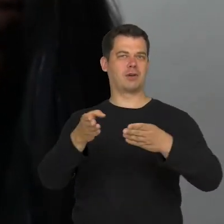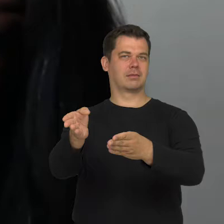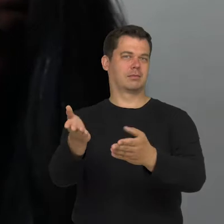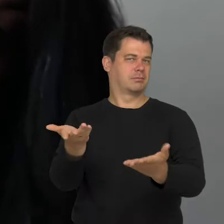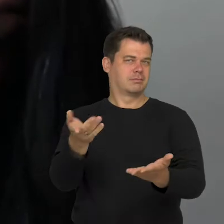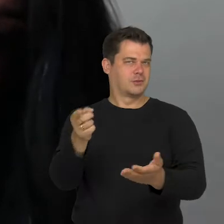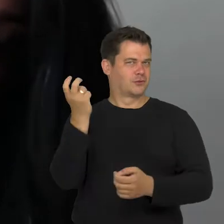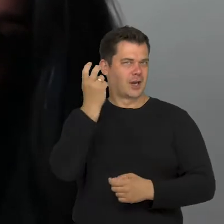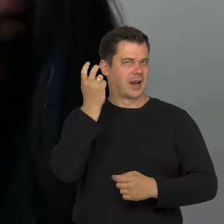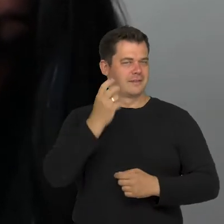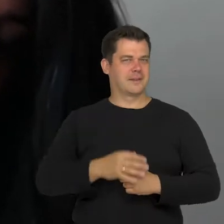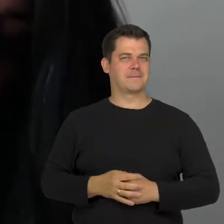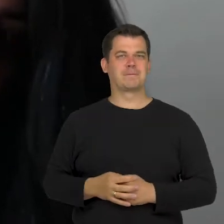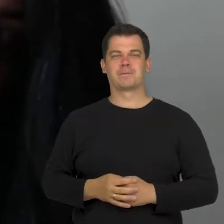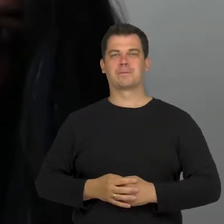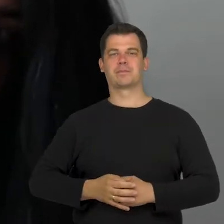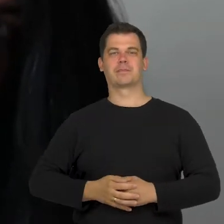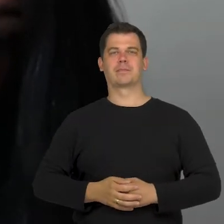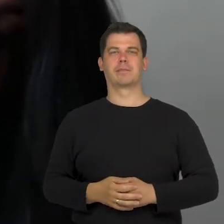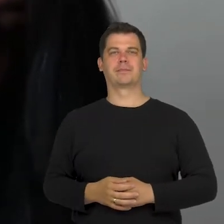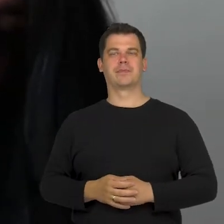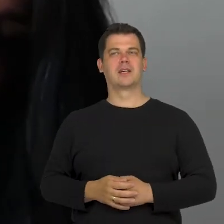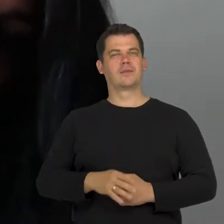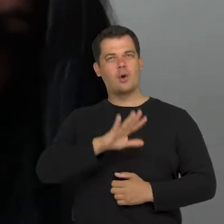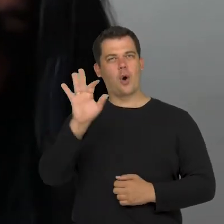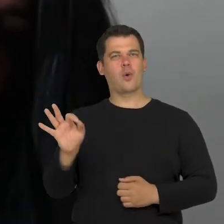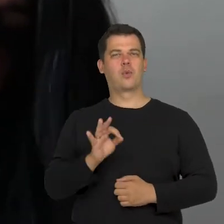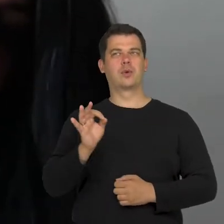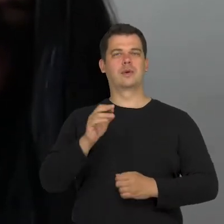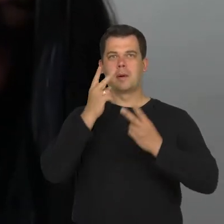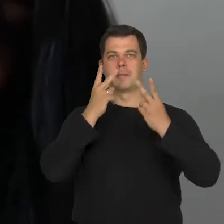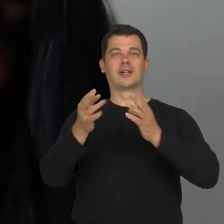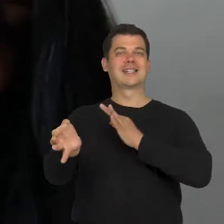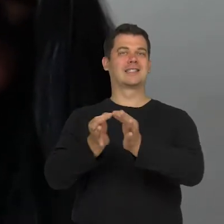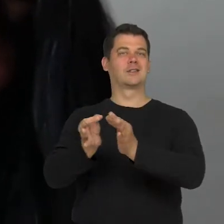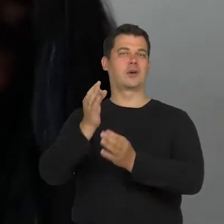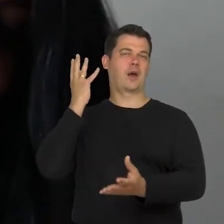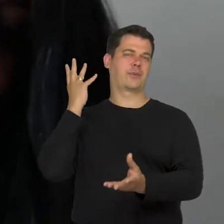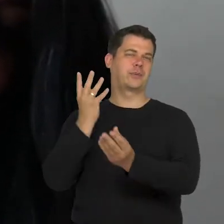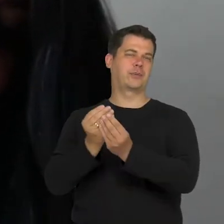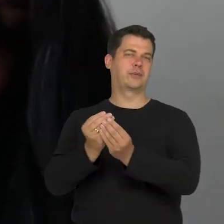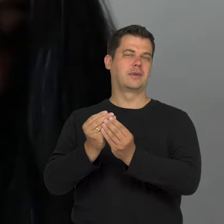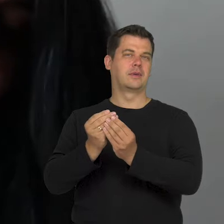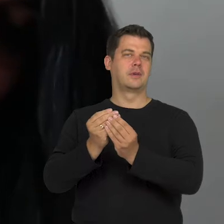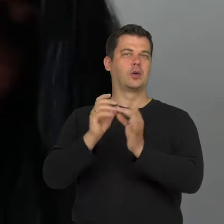when it comes to the general and broad look at the history of art and when it comes to our scope,